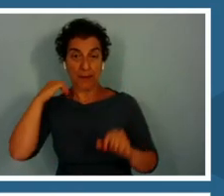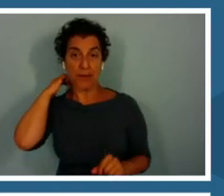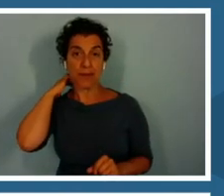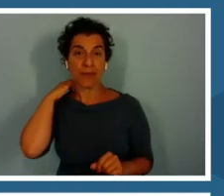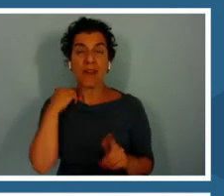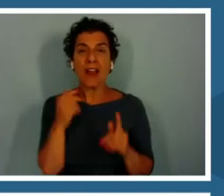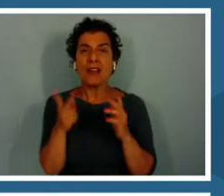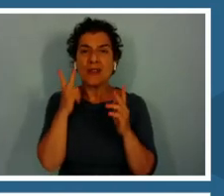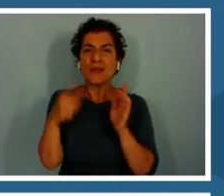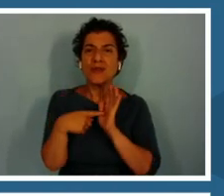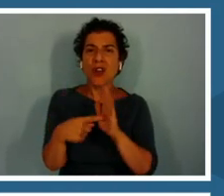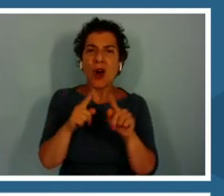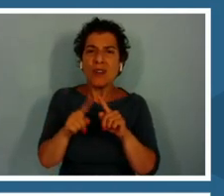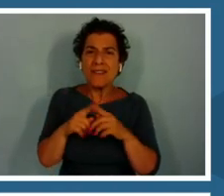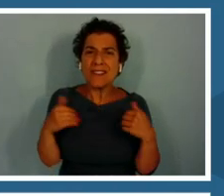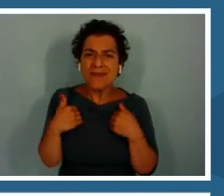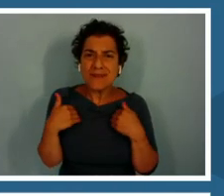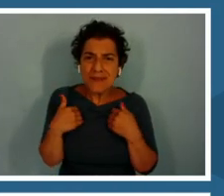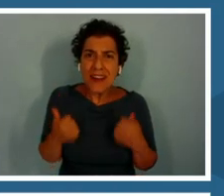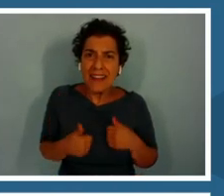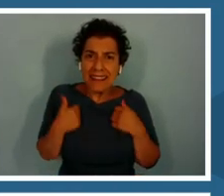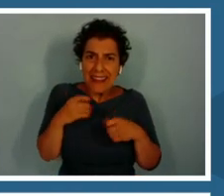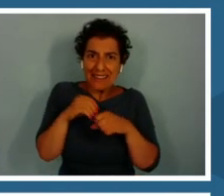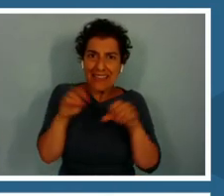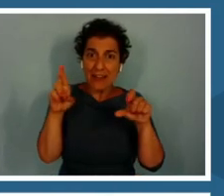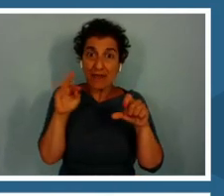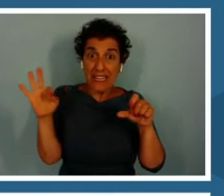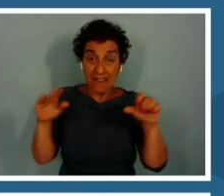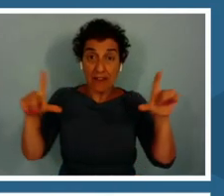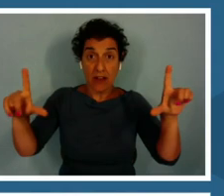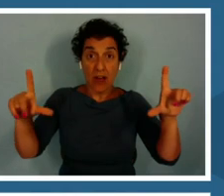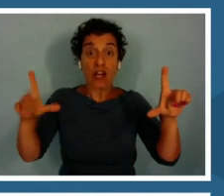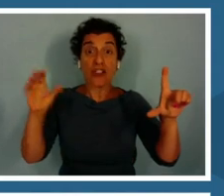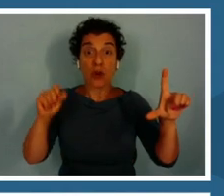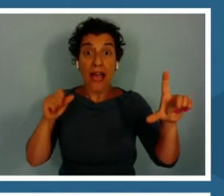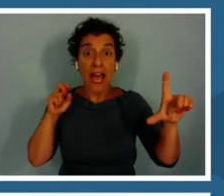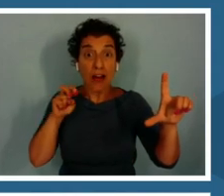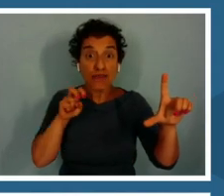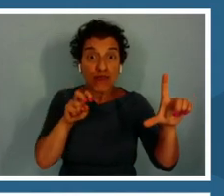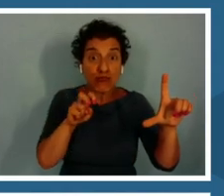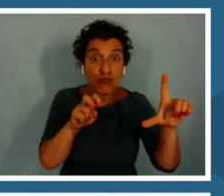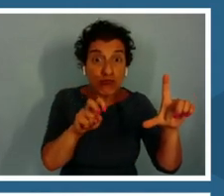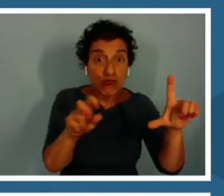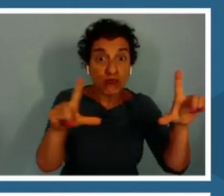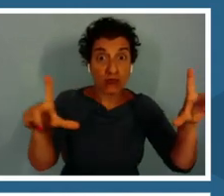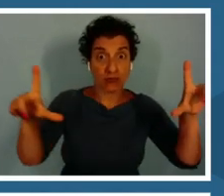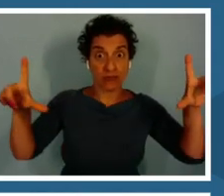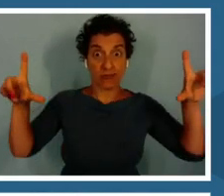The students will approach an organism and when they come close they will discover that